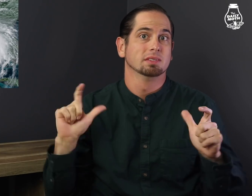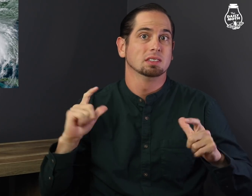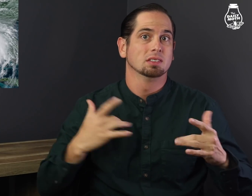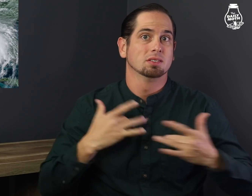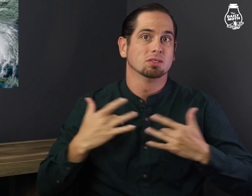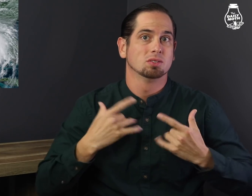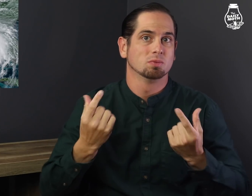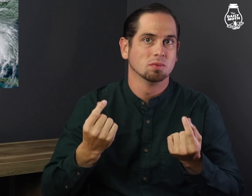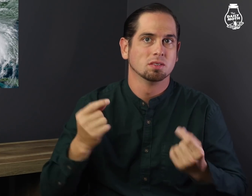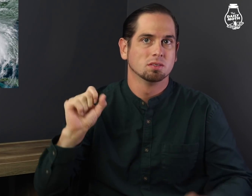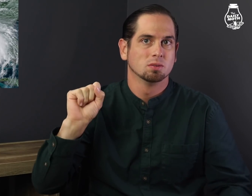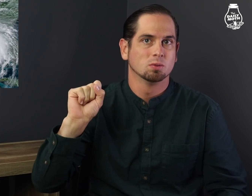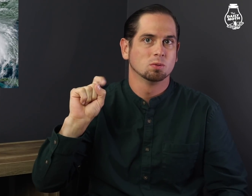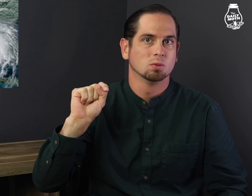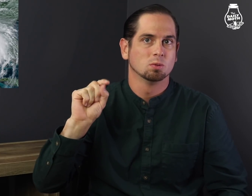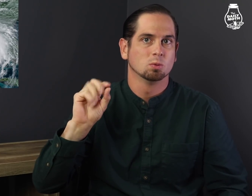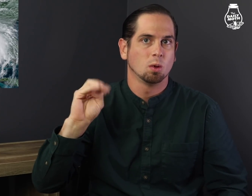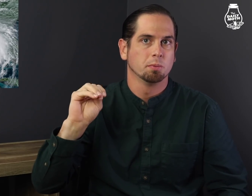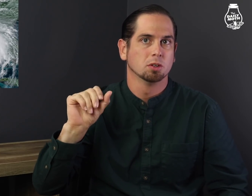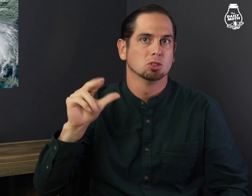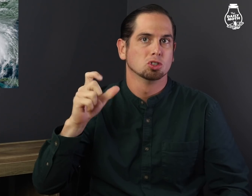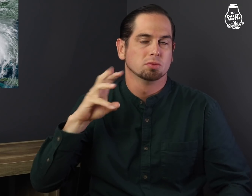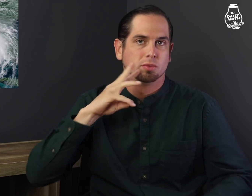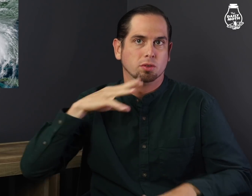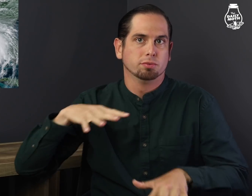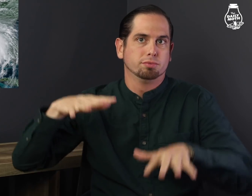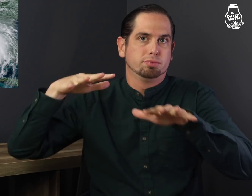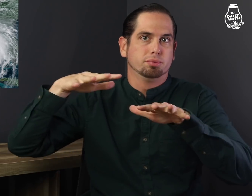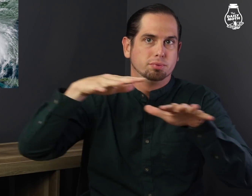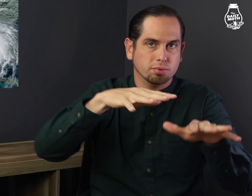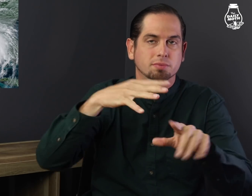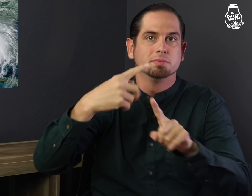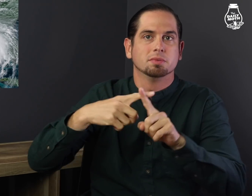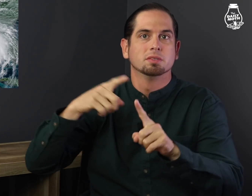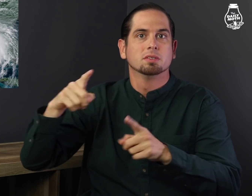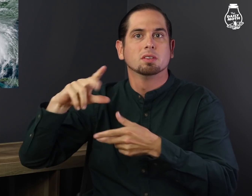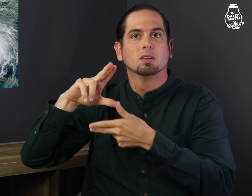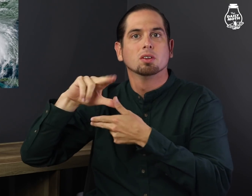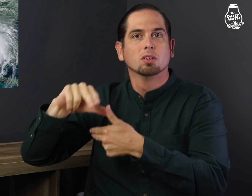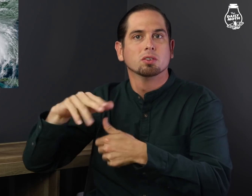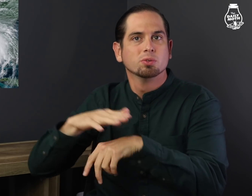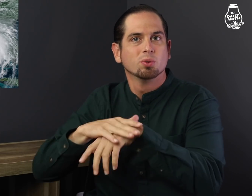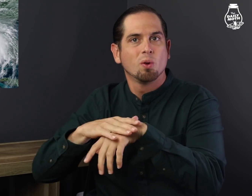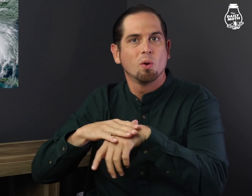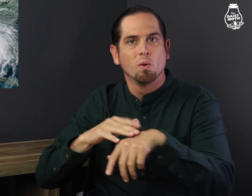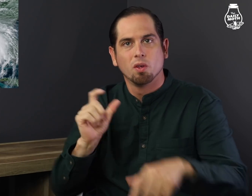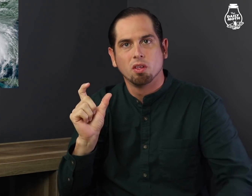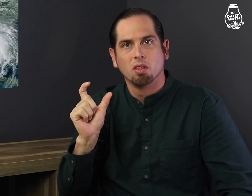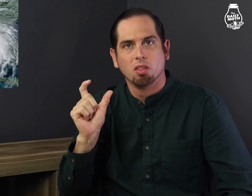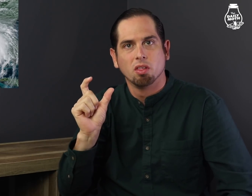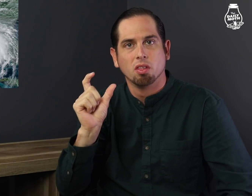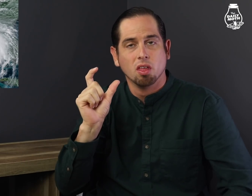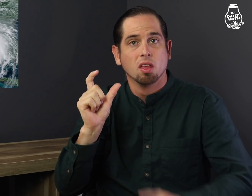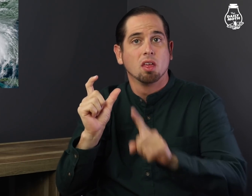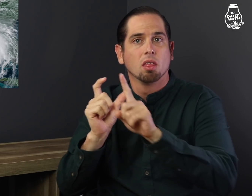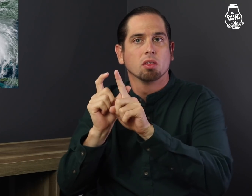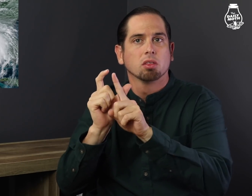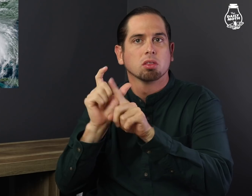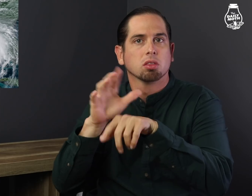A major concern is storm surge and the hurricane's slow movement,